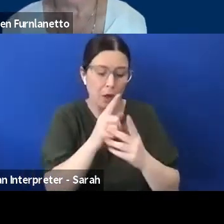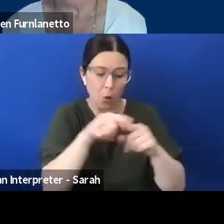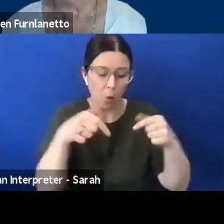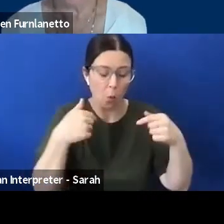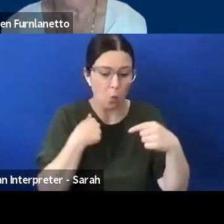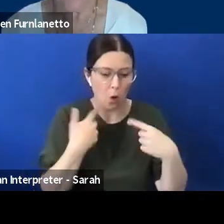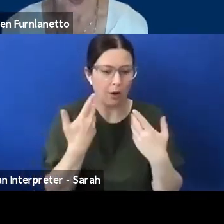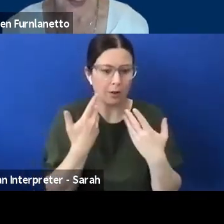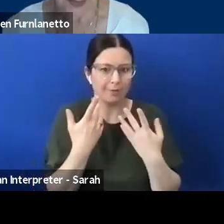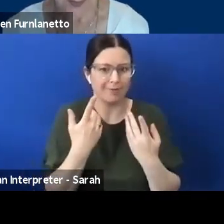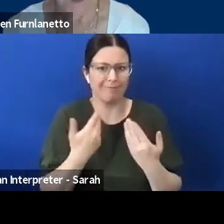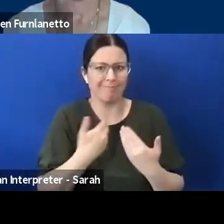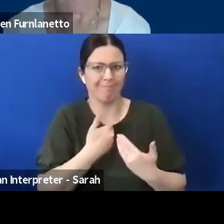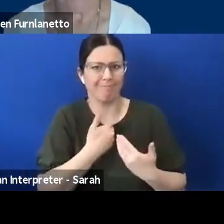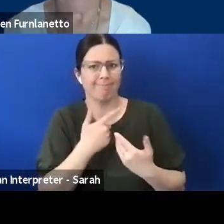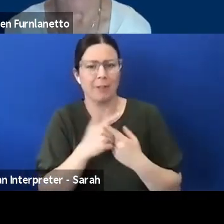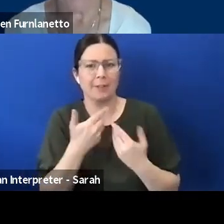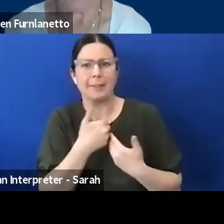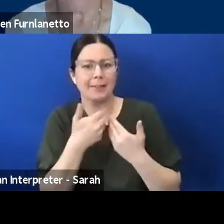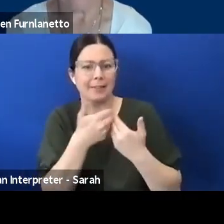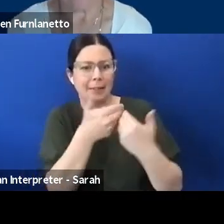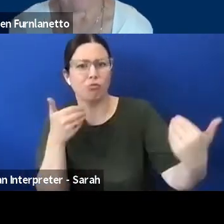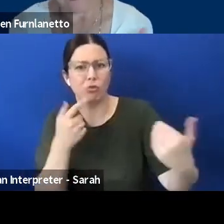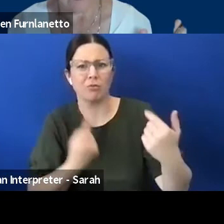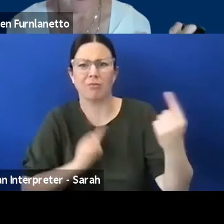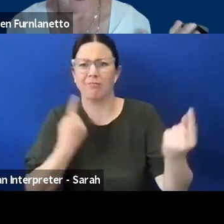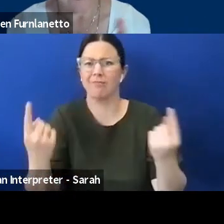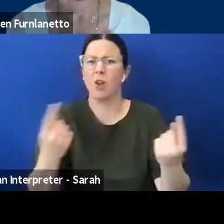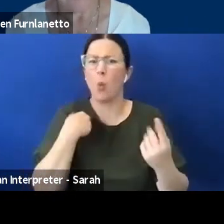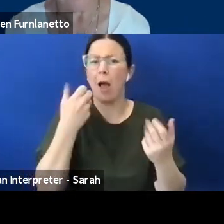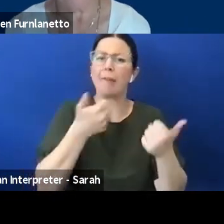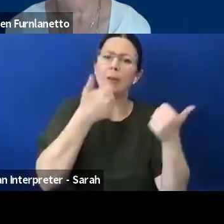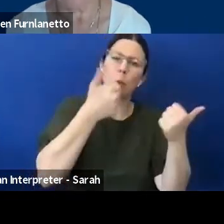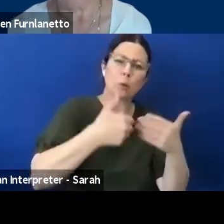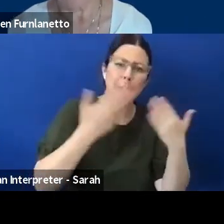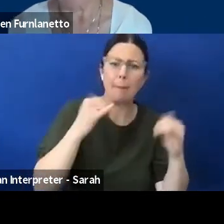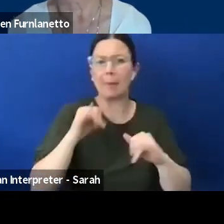Naz if I could just briefly go to you and then I'll actually get just some comments from all